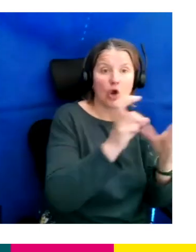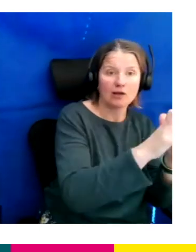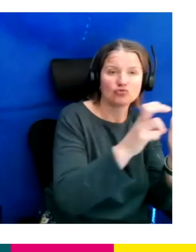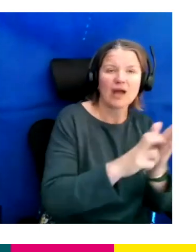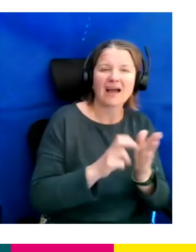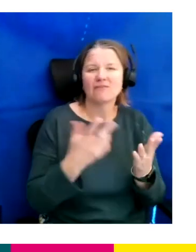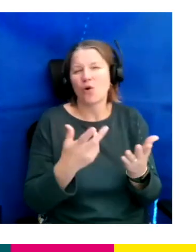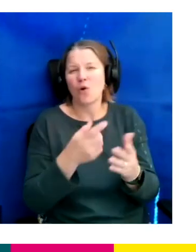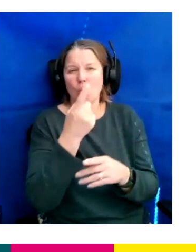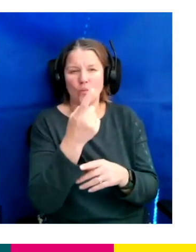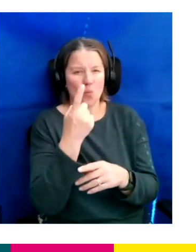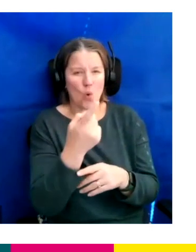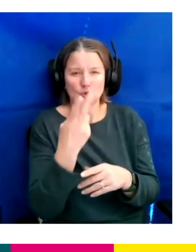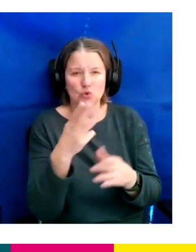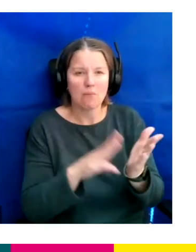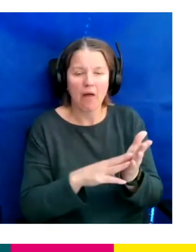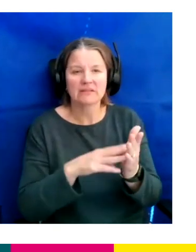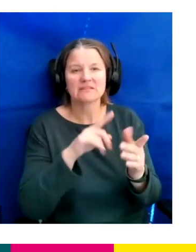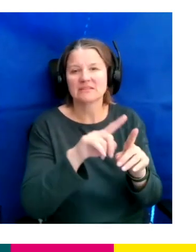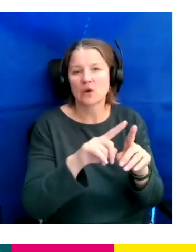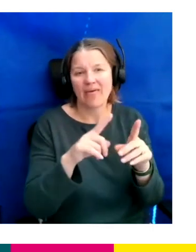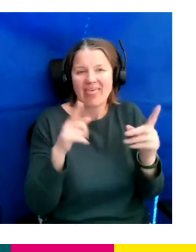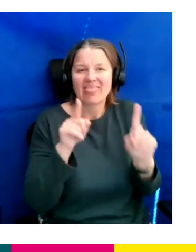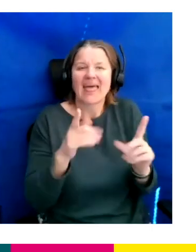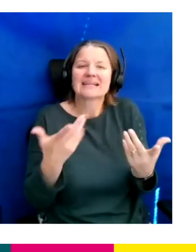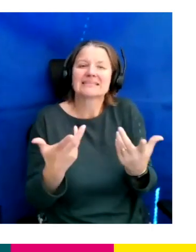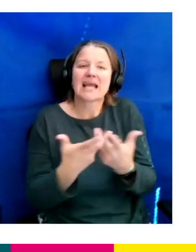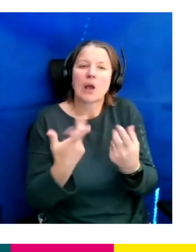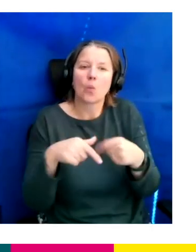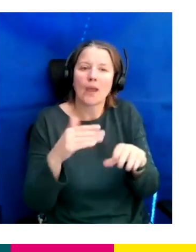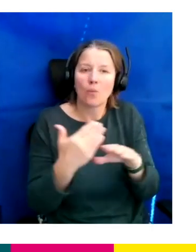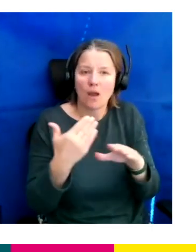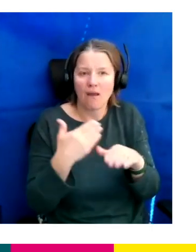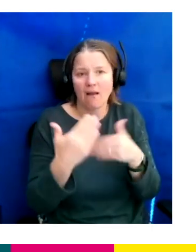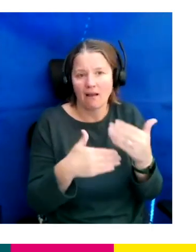That is kind of how we predominantly work and how we predominantly crew our shows.